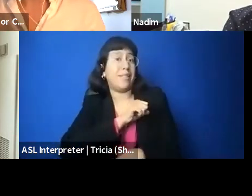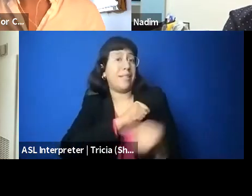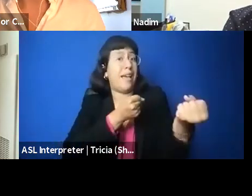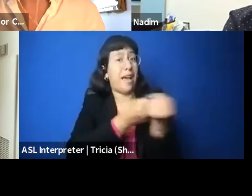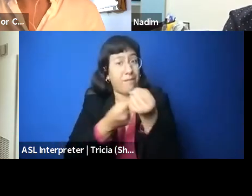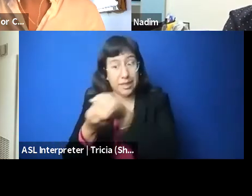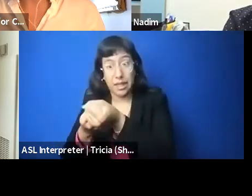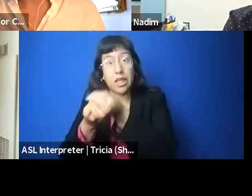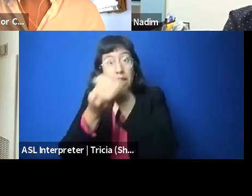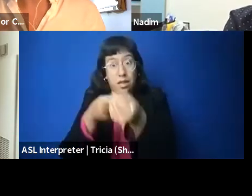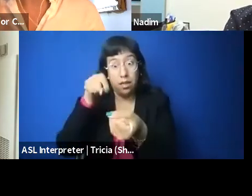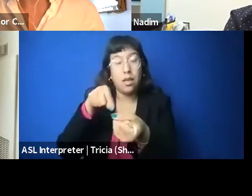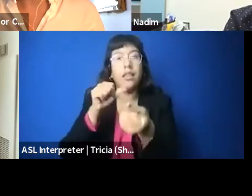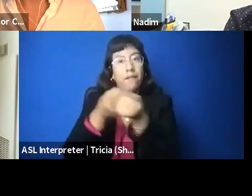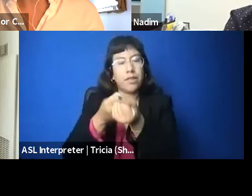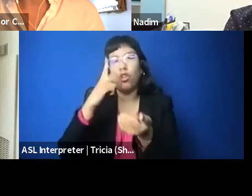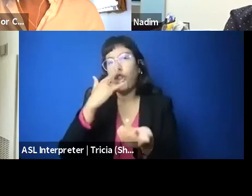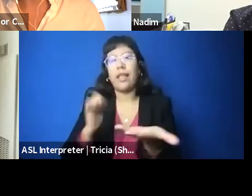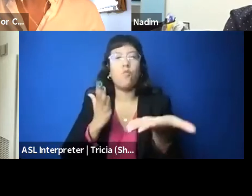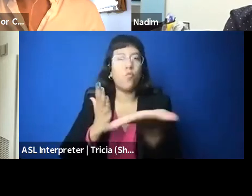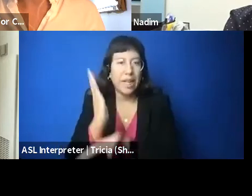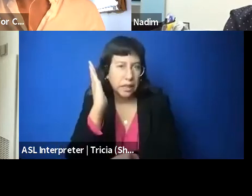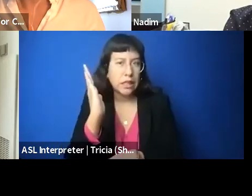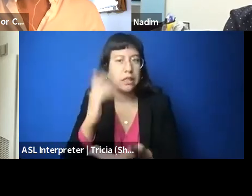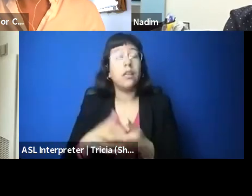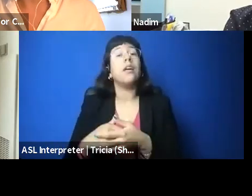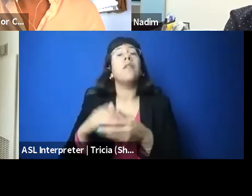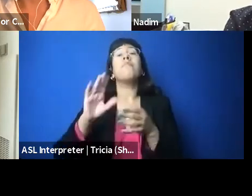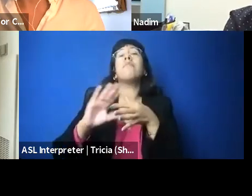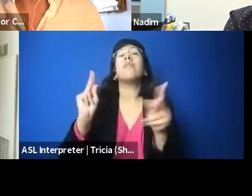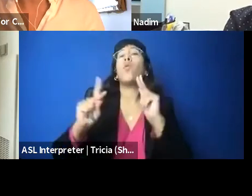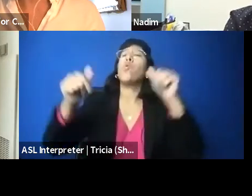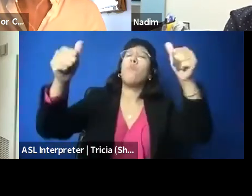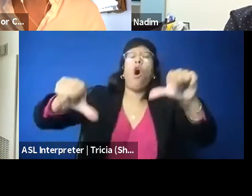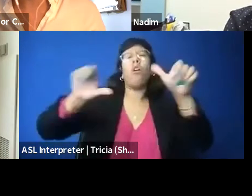and the speakers are oftentimes not just, you know, Palestinian, they're all sorts of speakers, right?